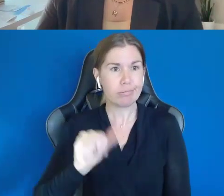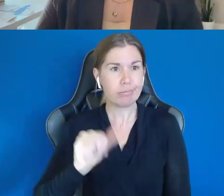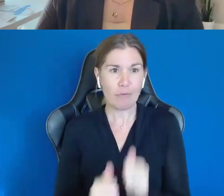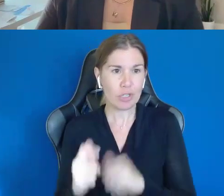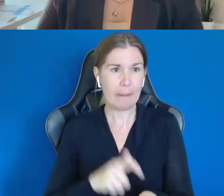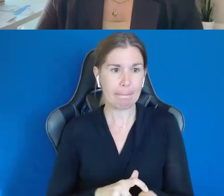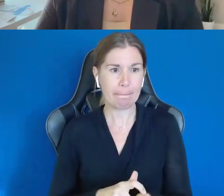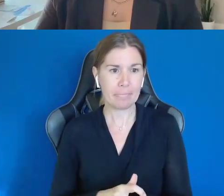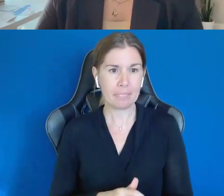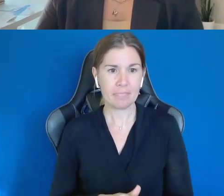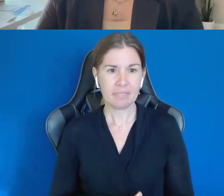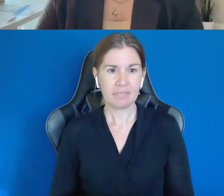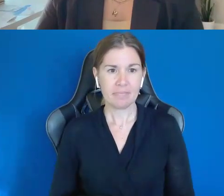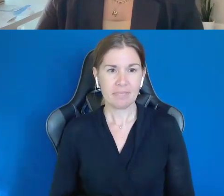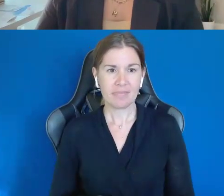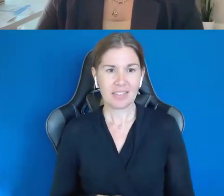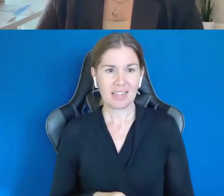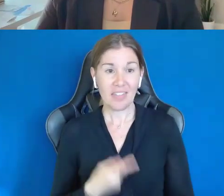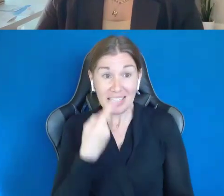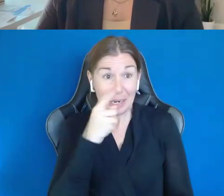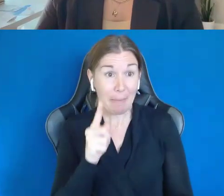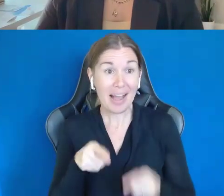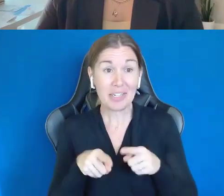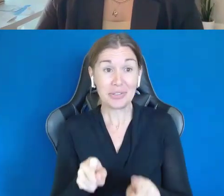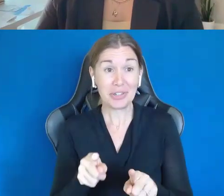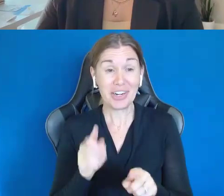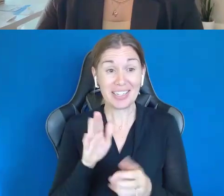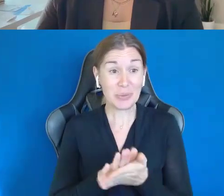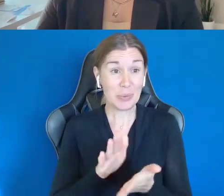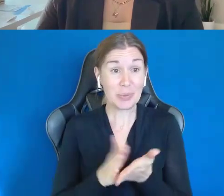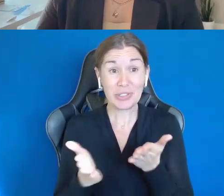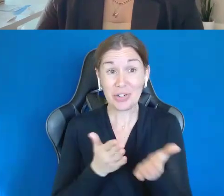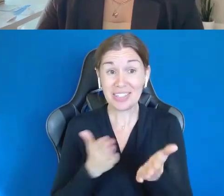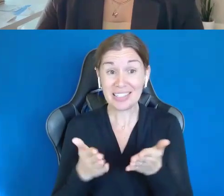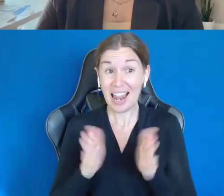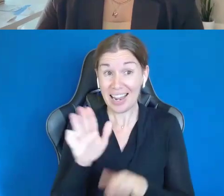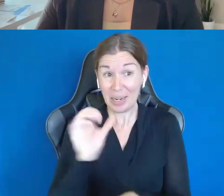You know, they didn't mind the year when he was in school services Doing it for free. Letting him work for free.